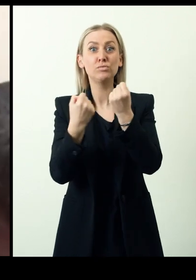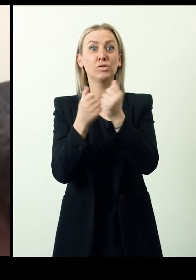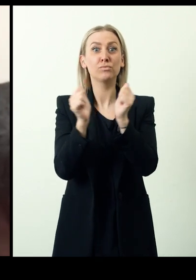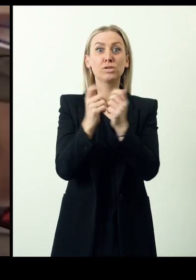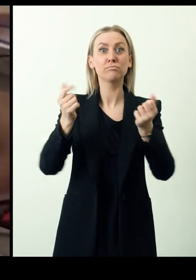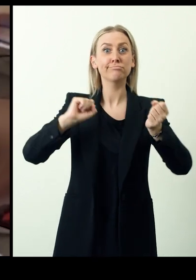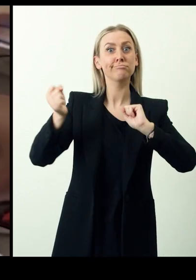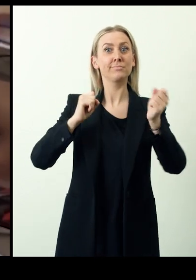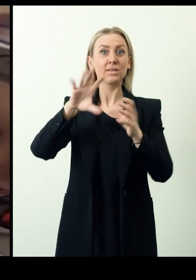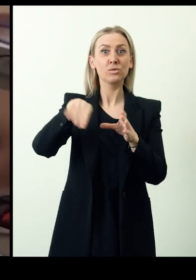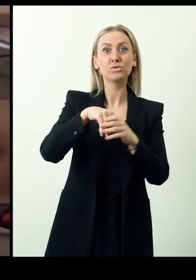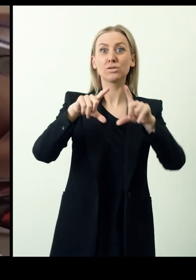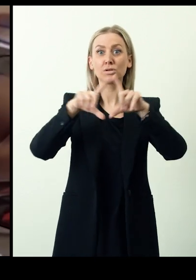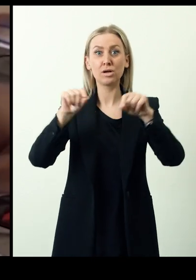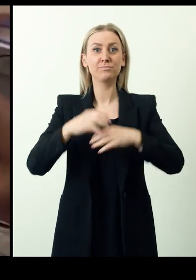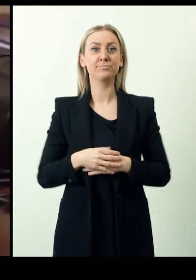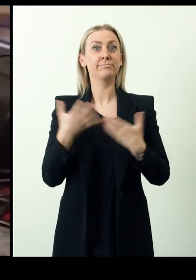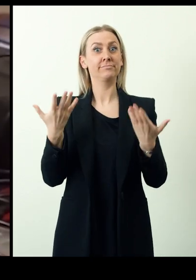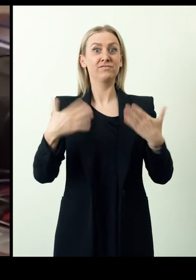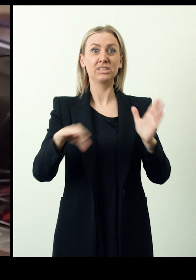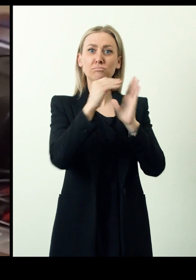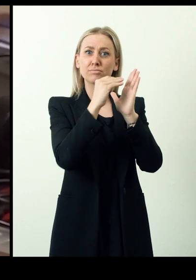with a mobility inclusion card.